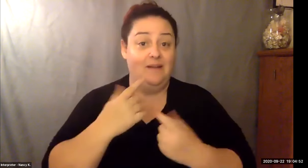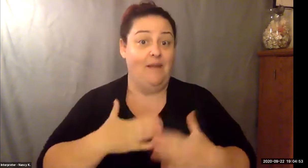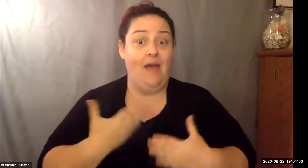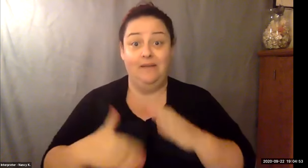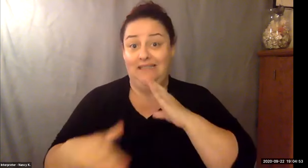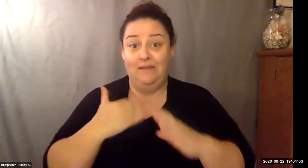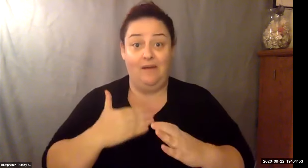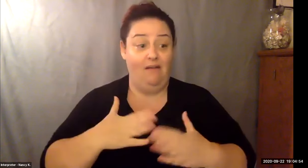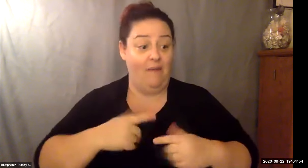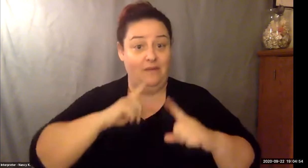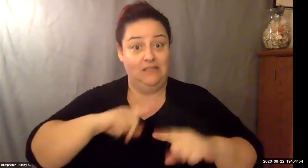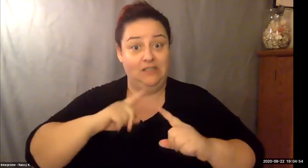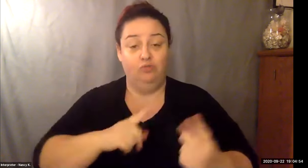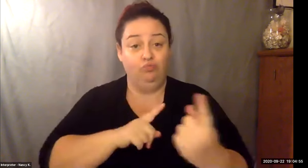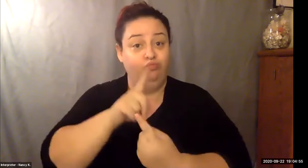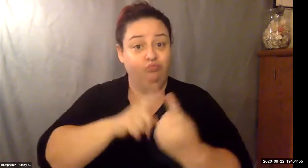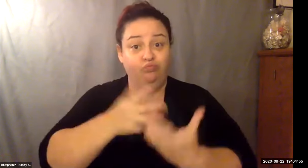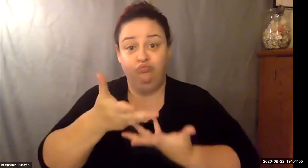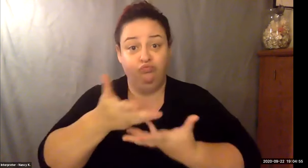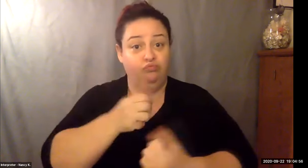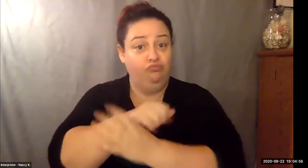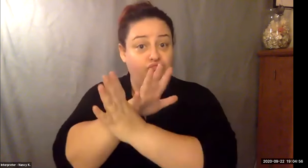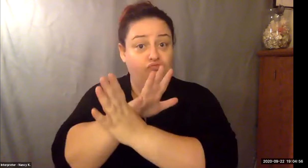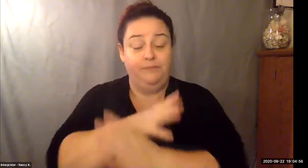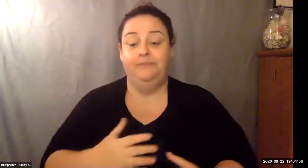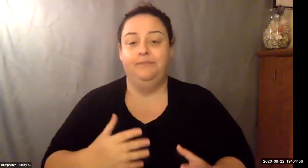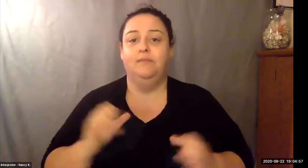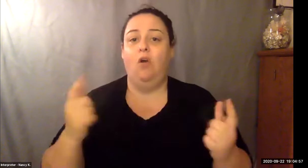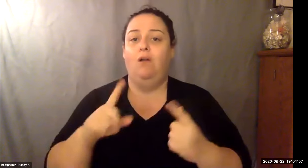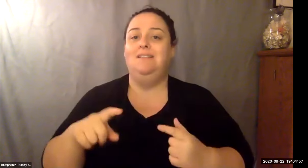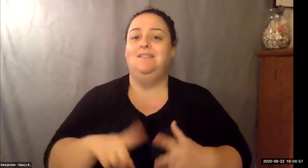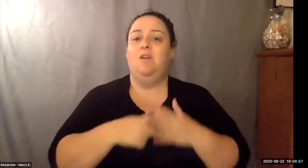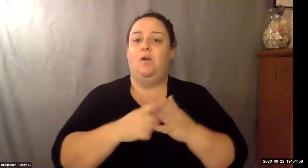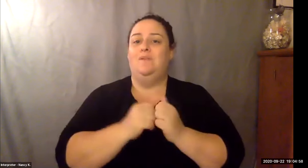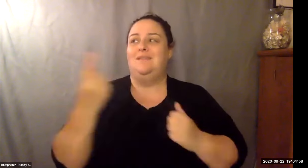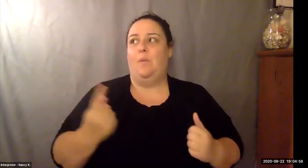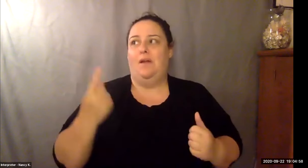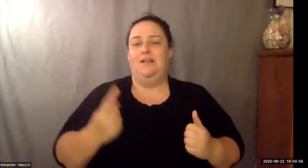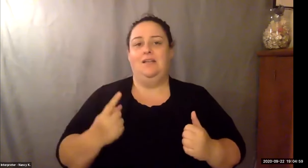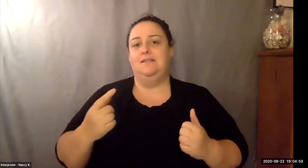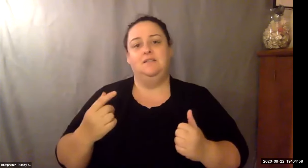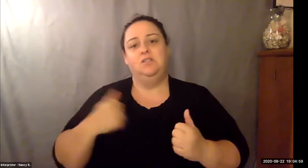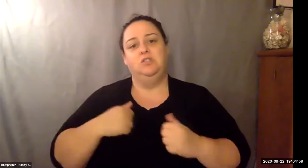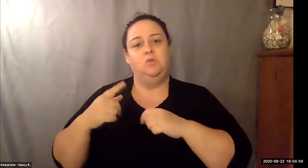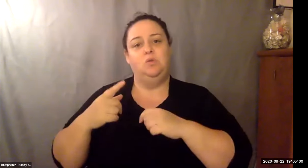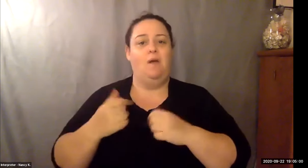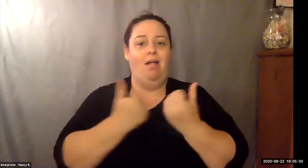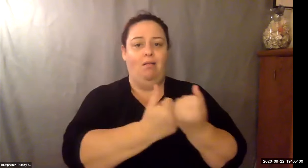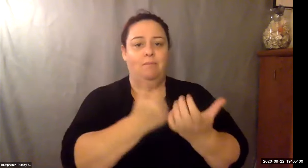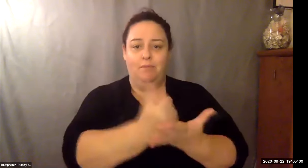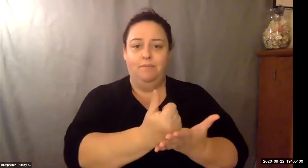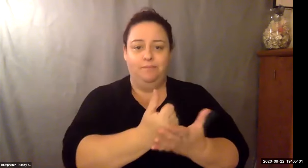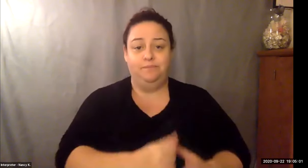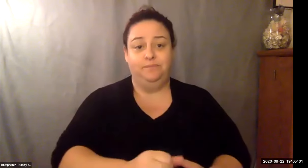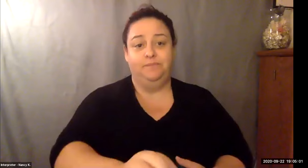Keith Wolling: Scott USA was probably show you, and if not, I have a listing of all the clubs in the United States. Hang on one second. The key is not everything every city has